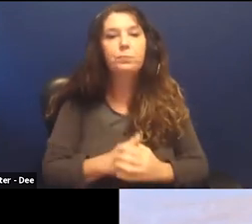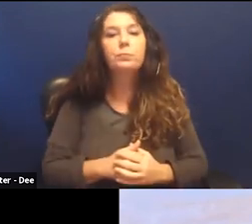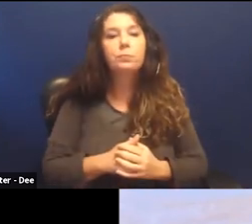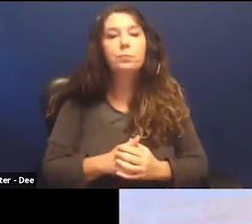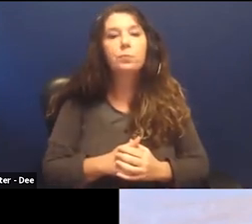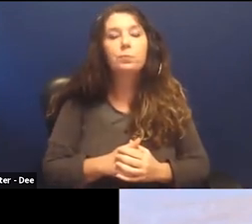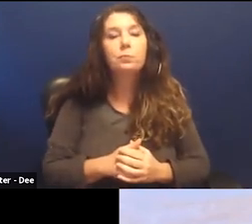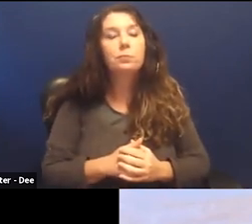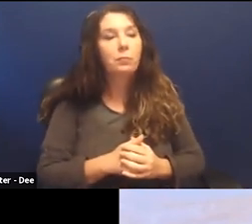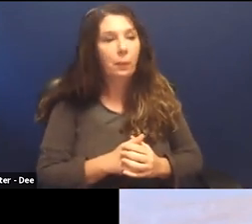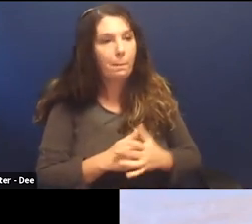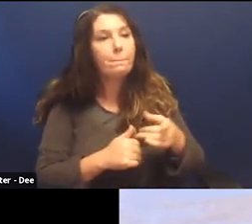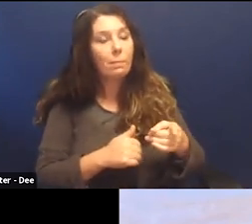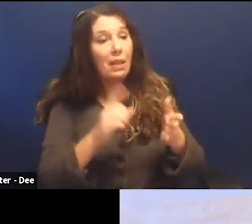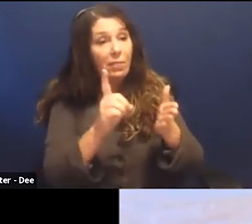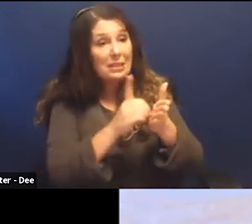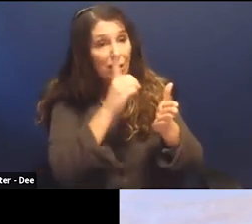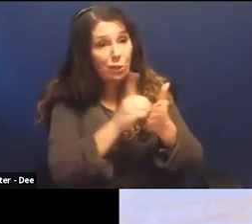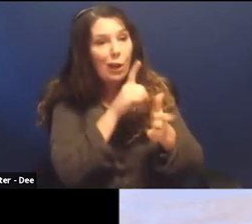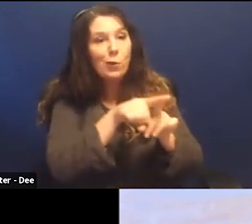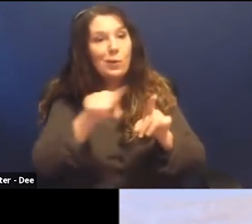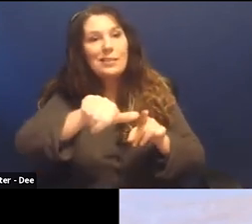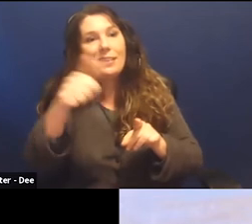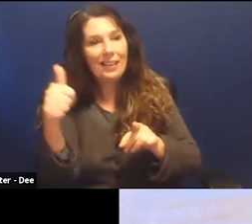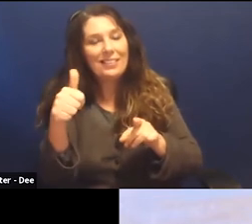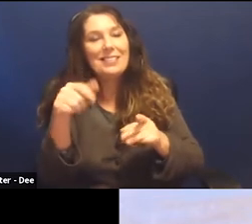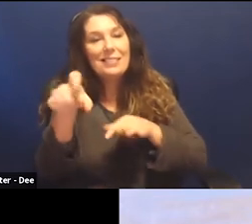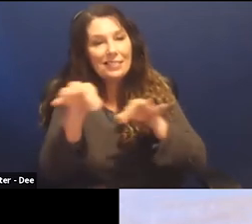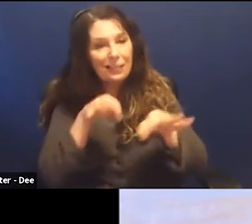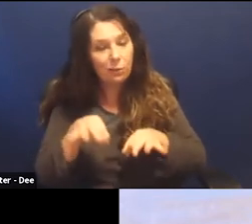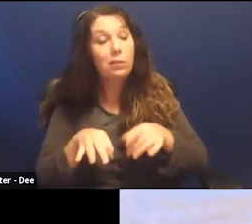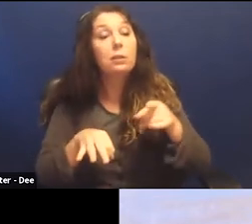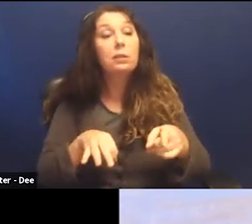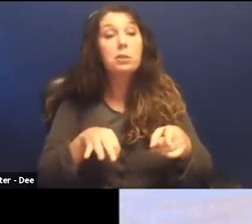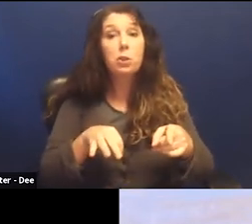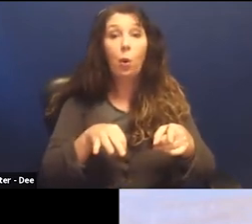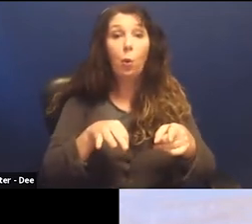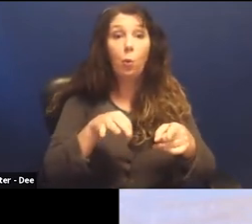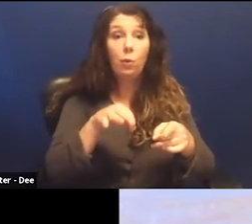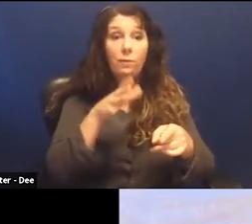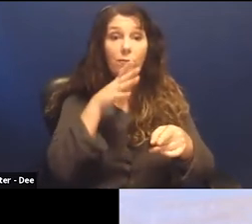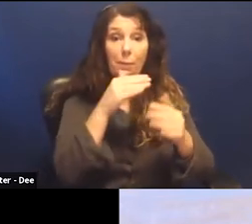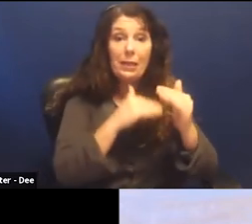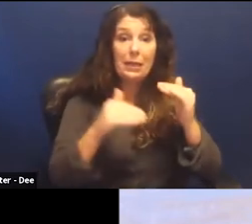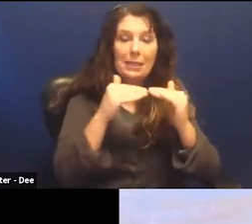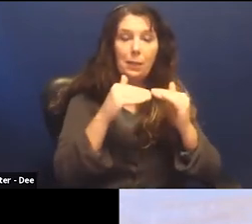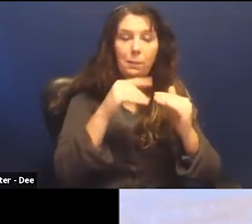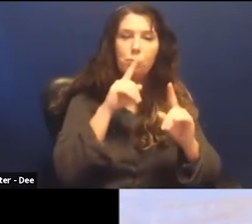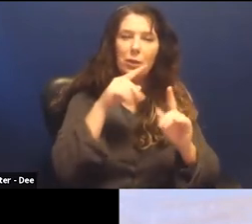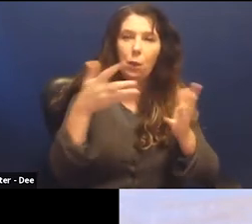So, the dictionary also gives a second definition so if we have this idea that feminism is a belief and it's a belief in equality for all of the genders.